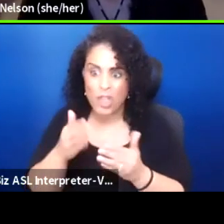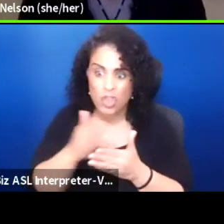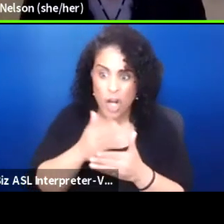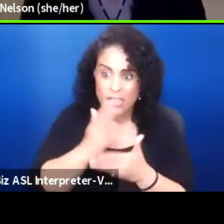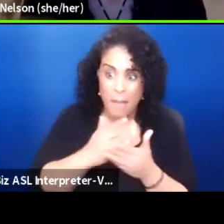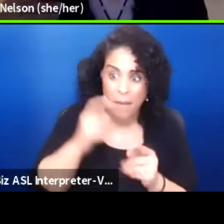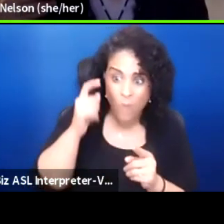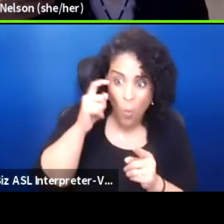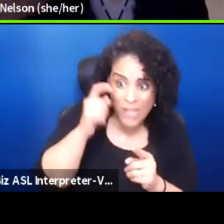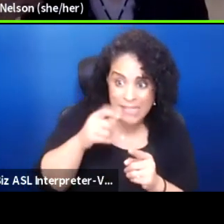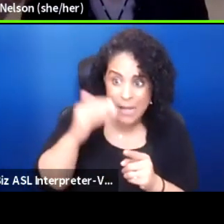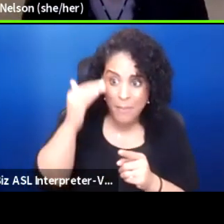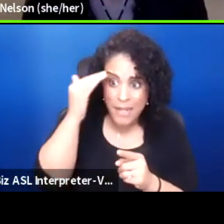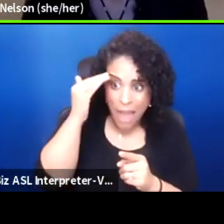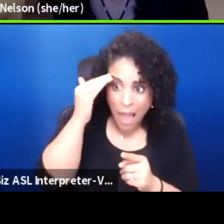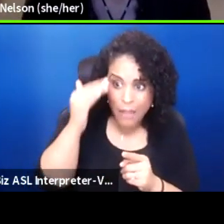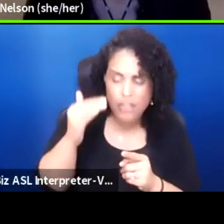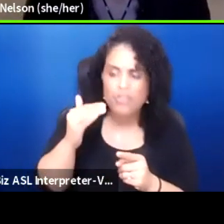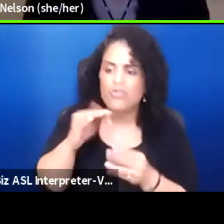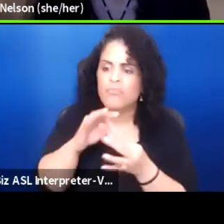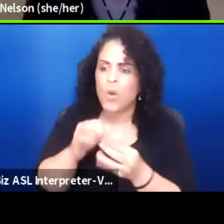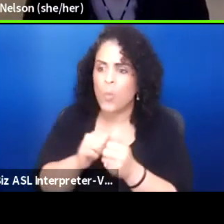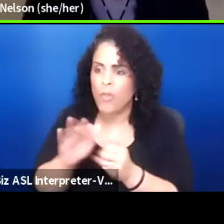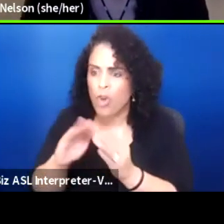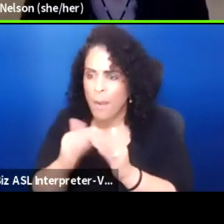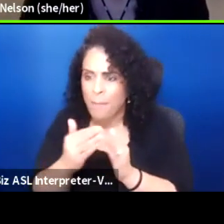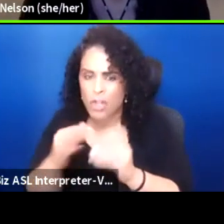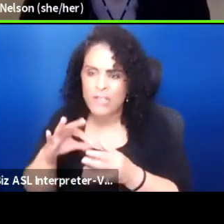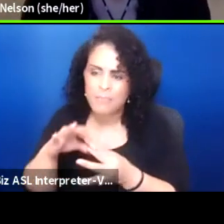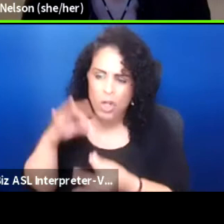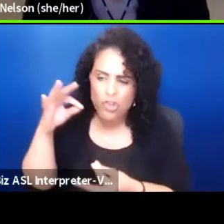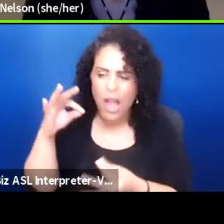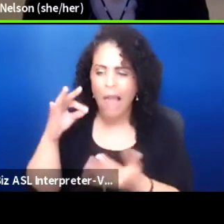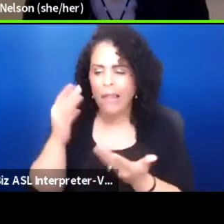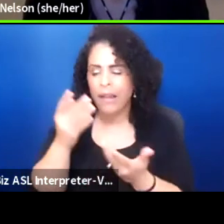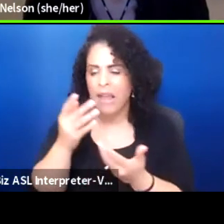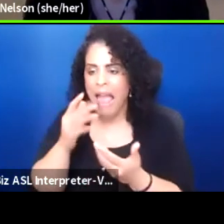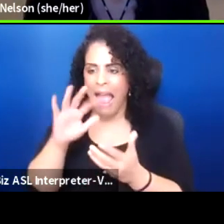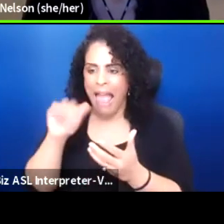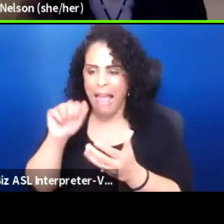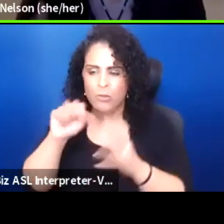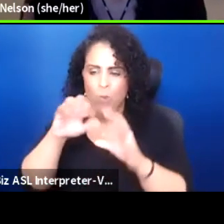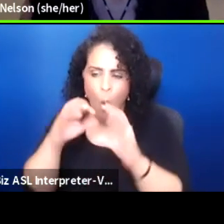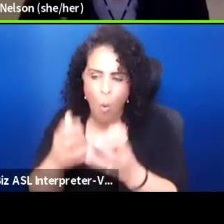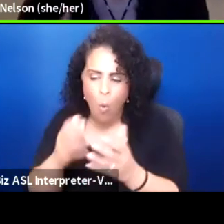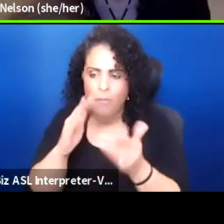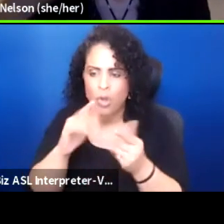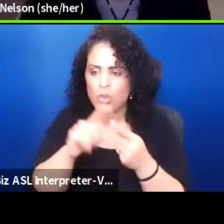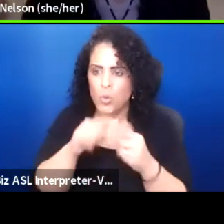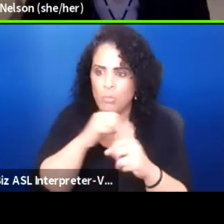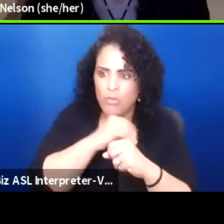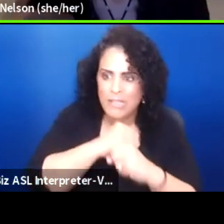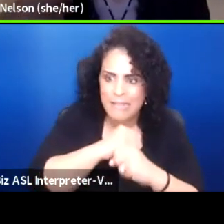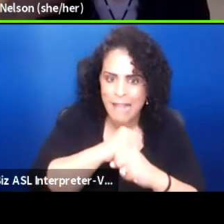and knowledge around your community spirituality, et cetera as a whole versus protecting your sacred knowledge